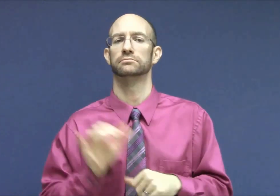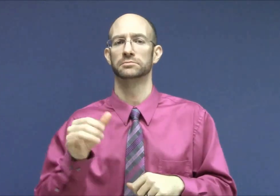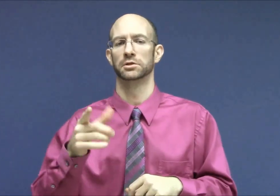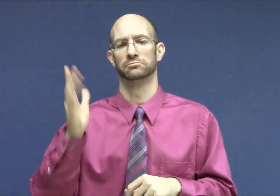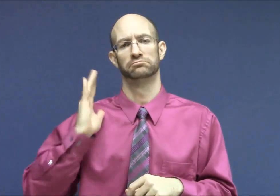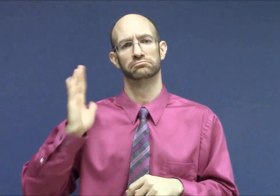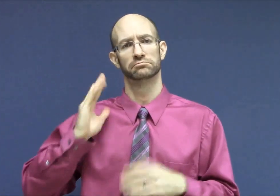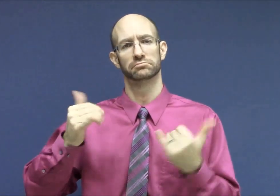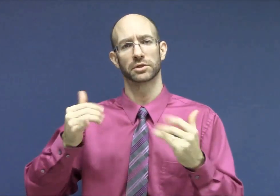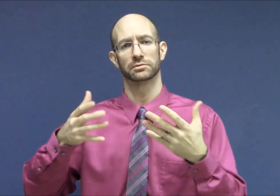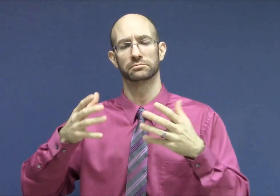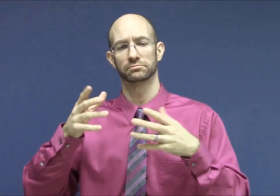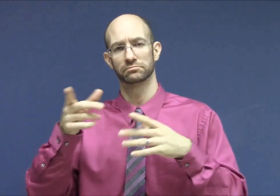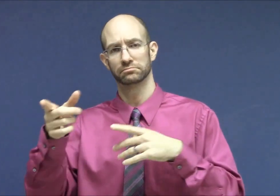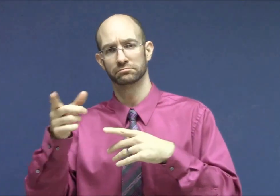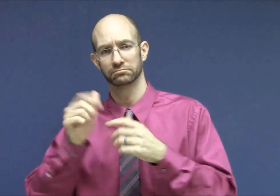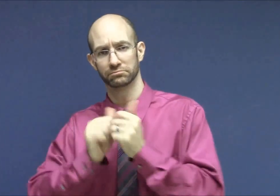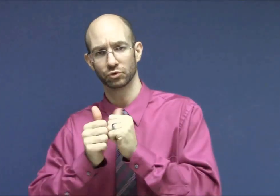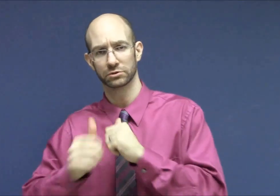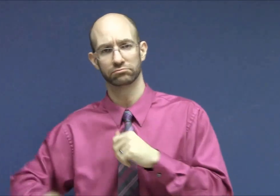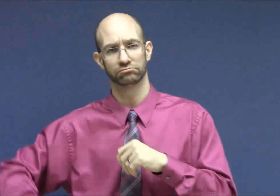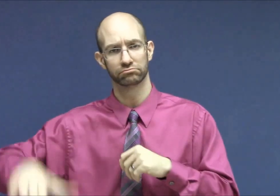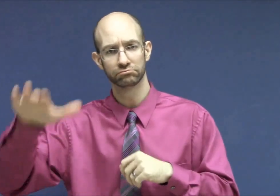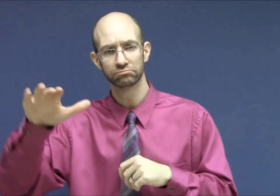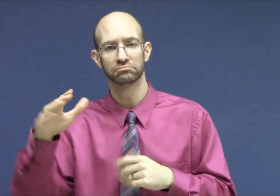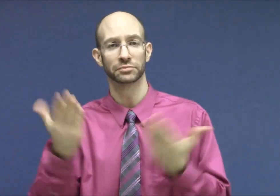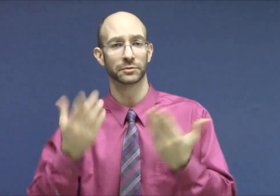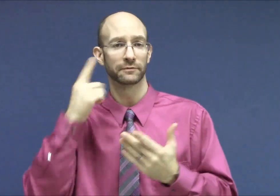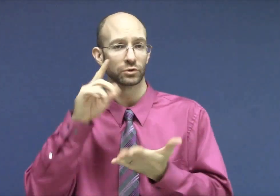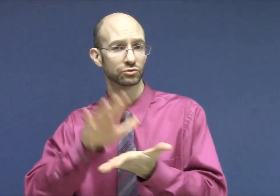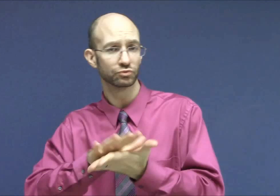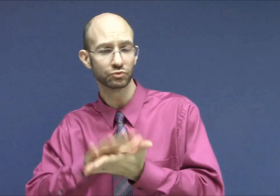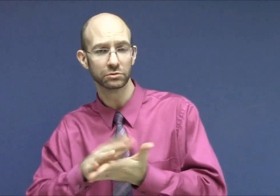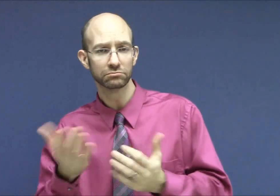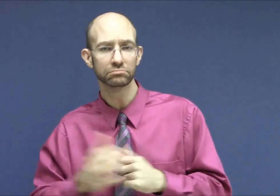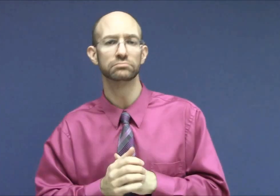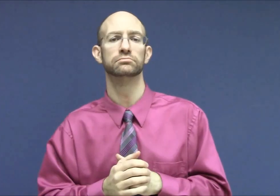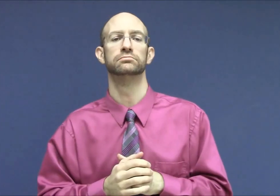You used to play that sport while growing up, maybe for school.